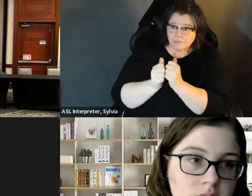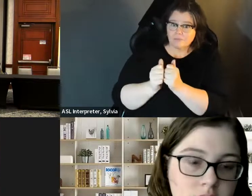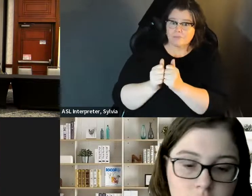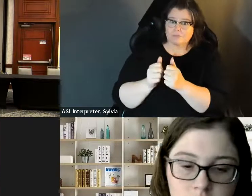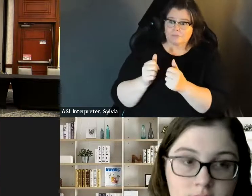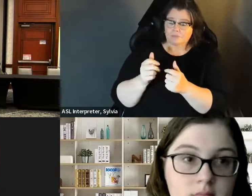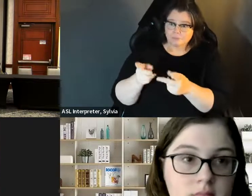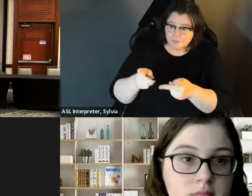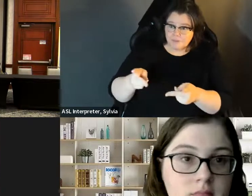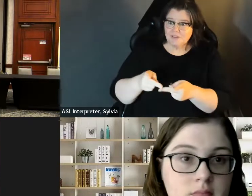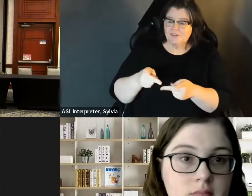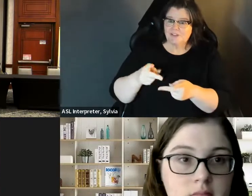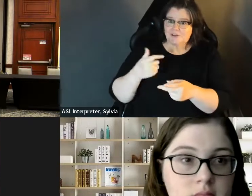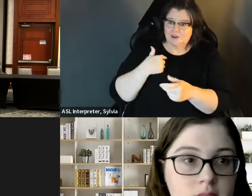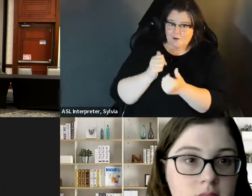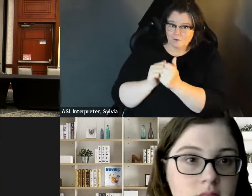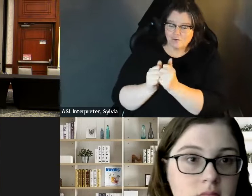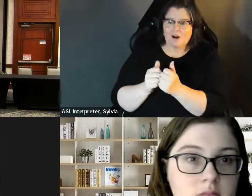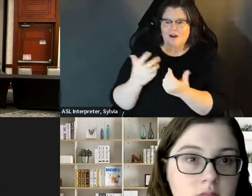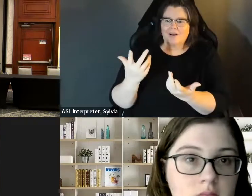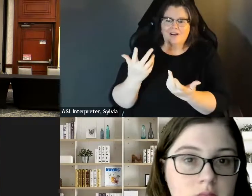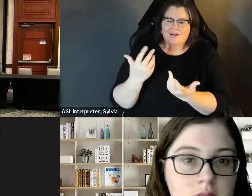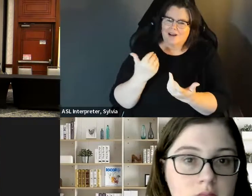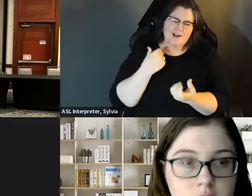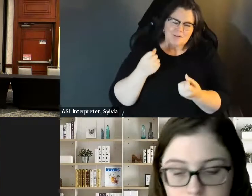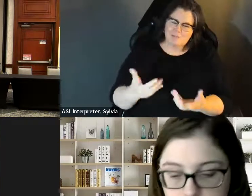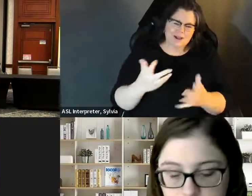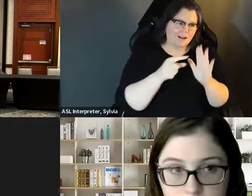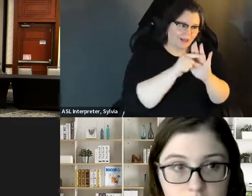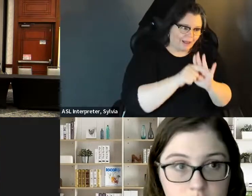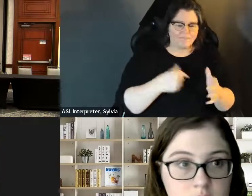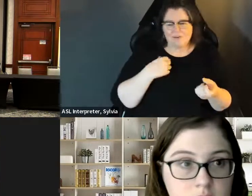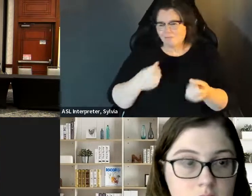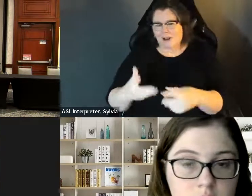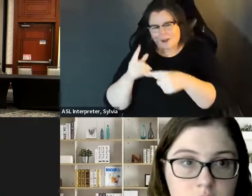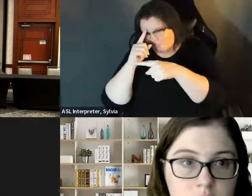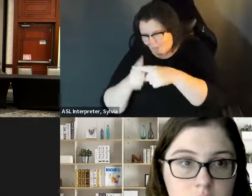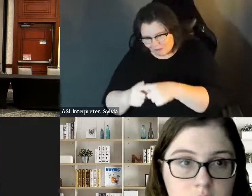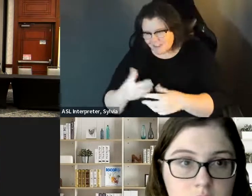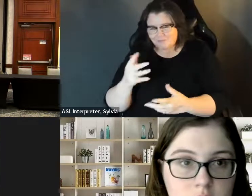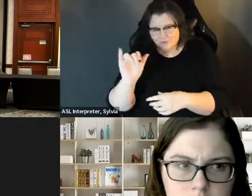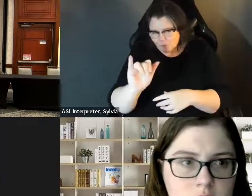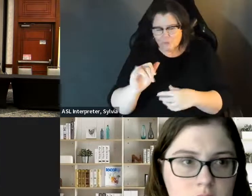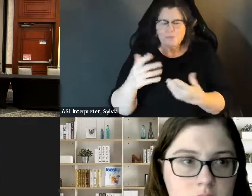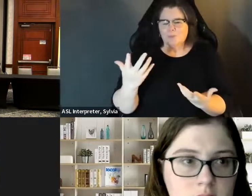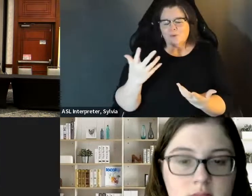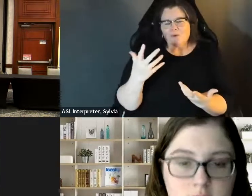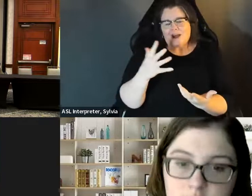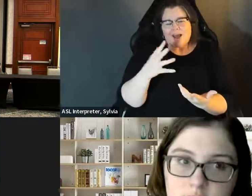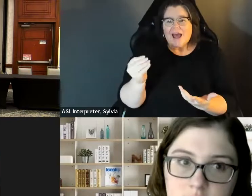that's running for office when you put yourself out there. Just making sure you stay on message and one thing also